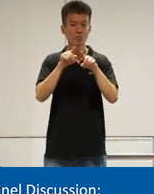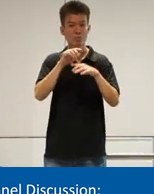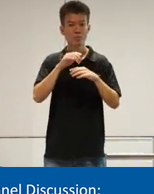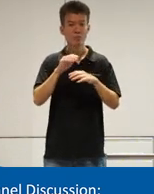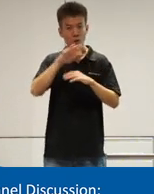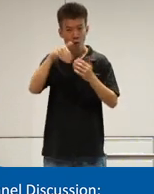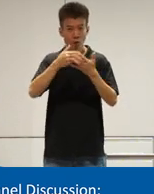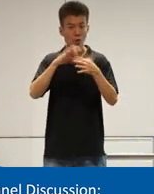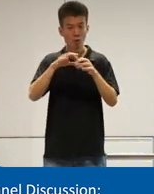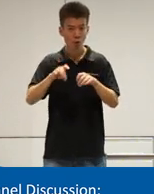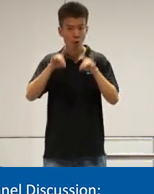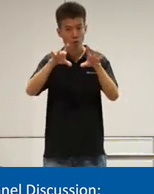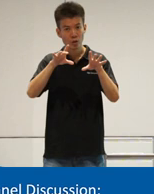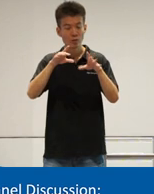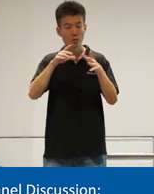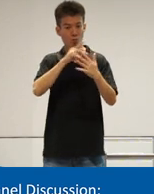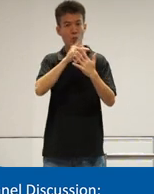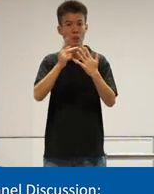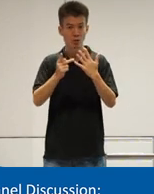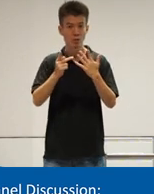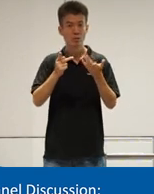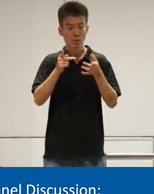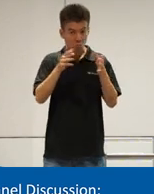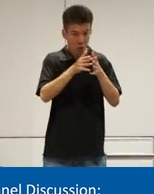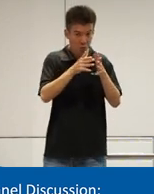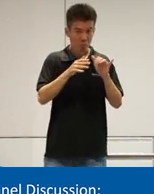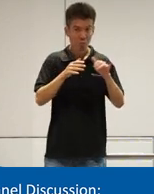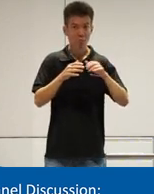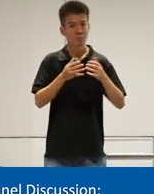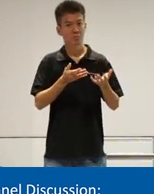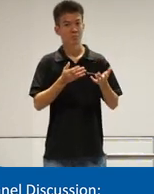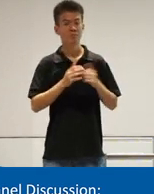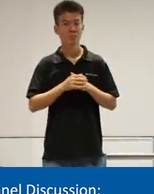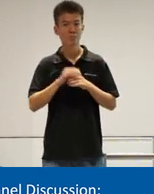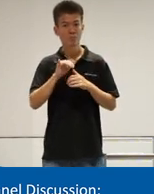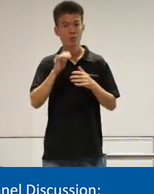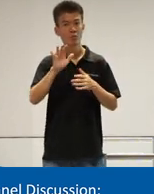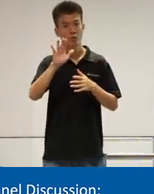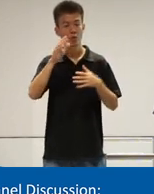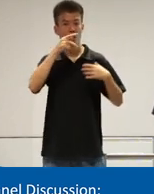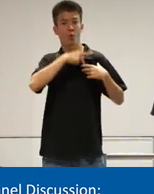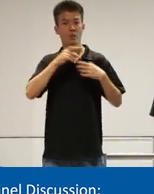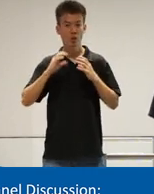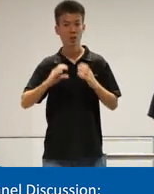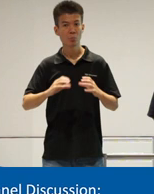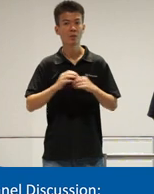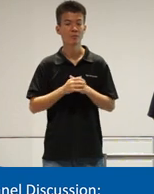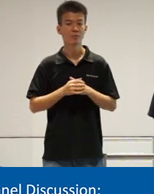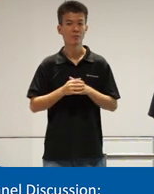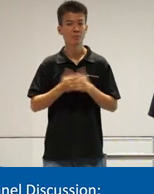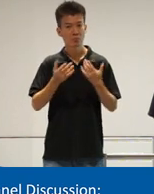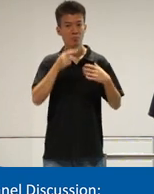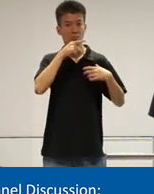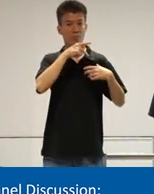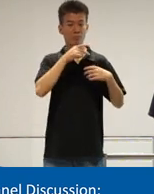Australian populations is it minority so it's also your potential customers potential key